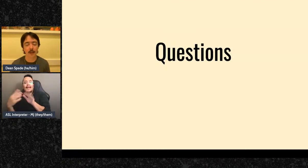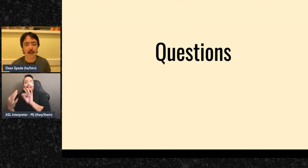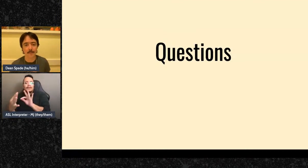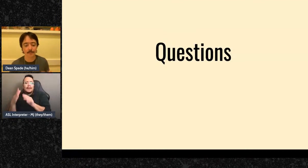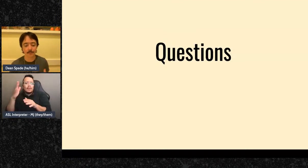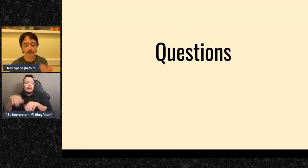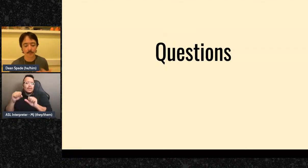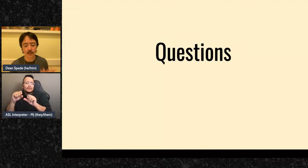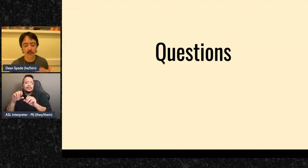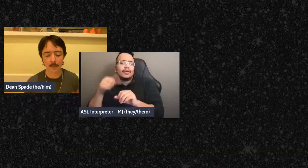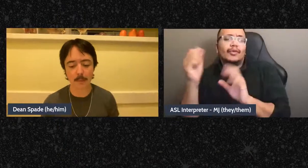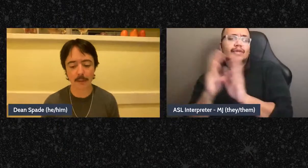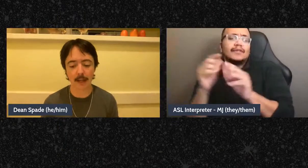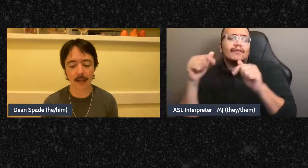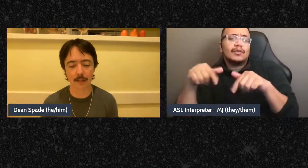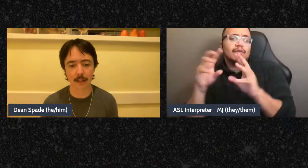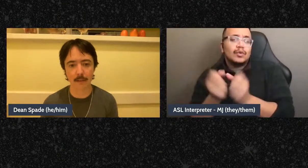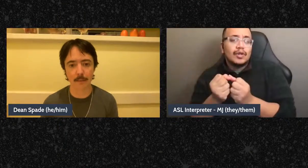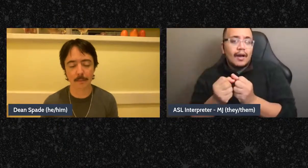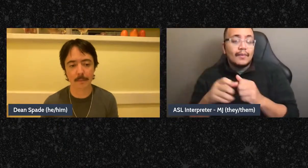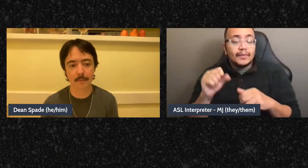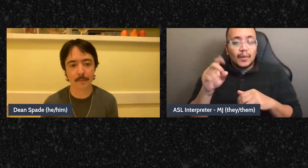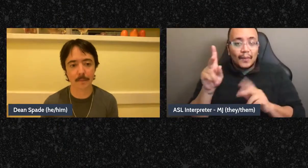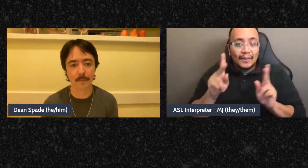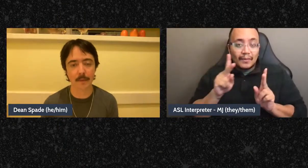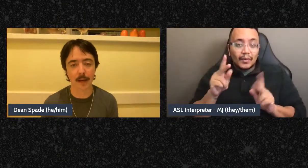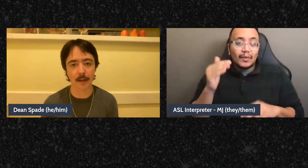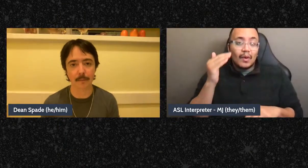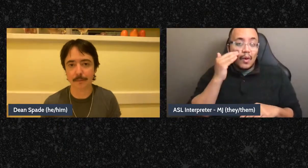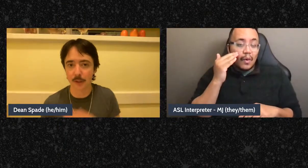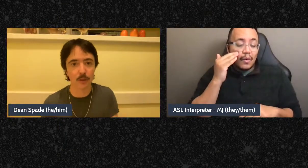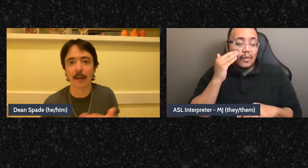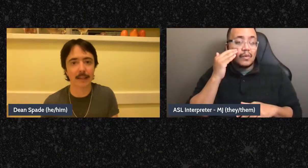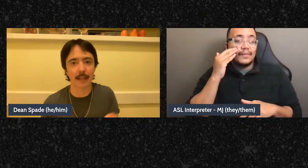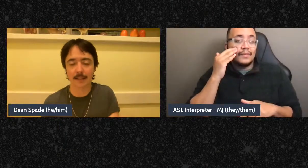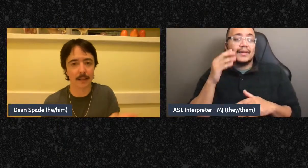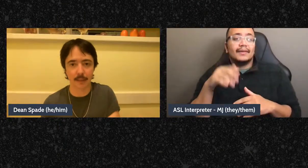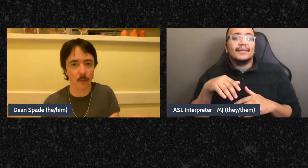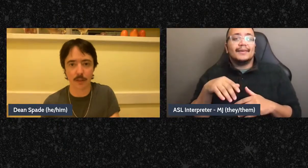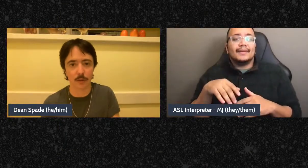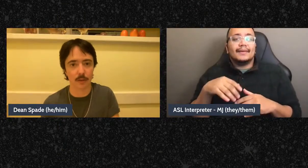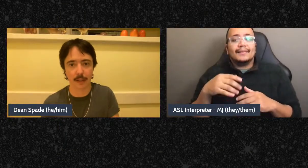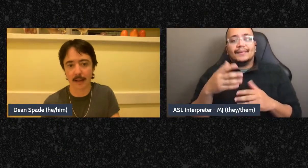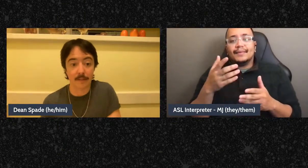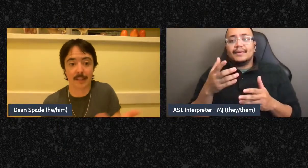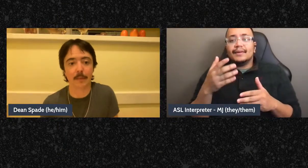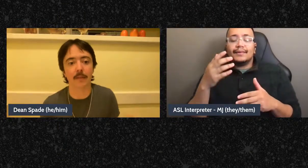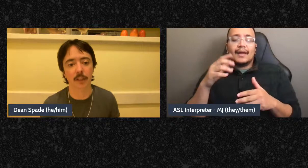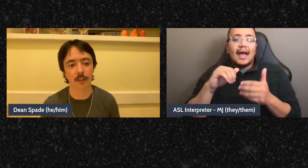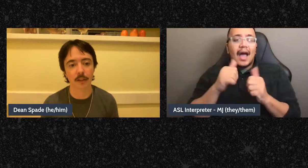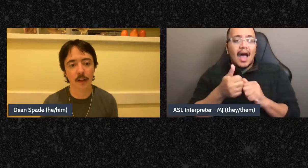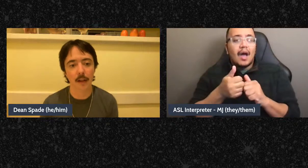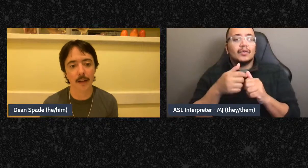um so that people can kind of like use my slides if they want to-to like have the same conversation